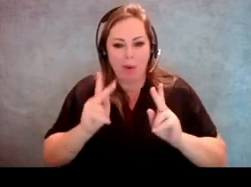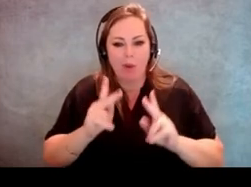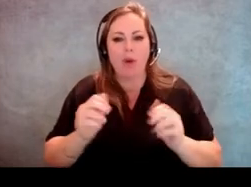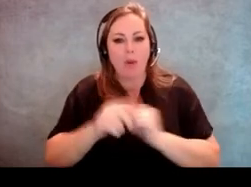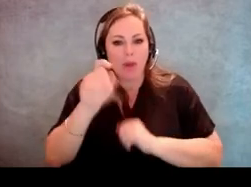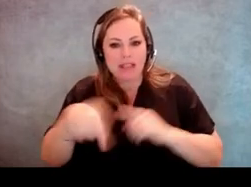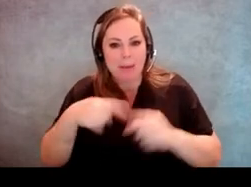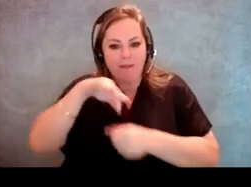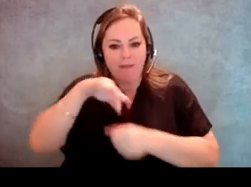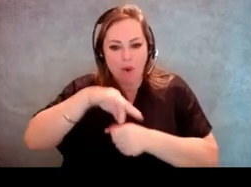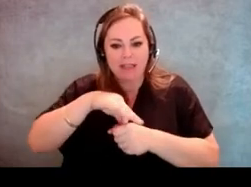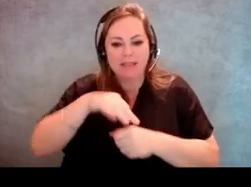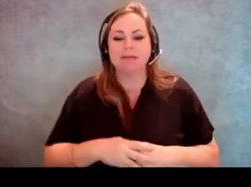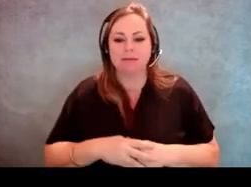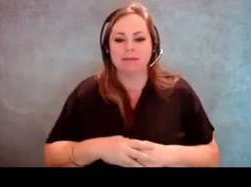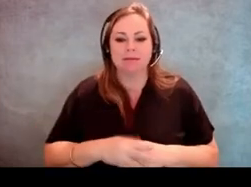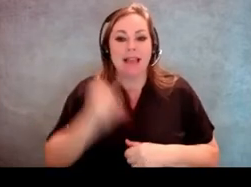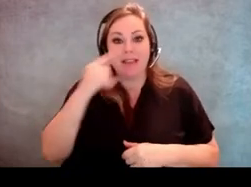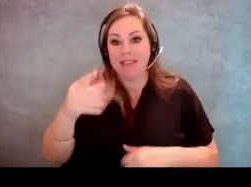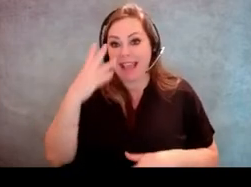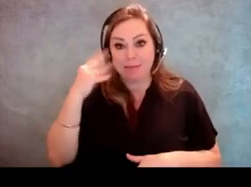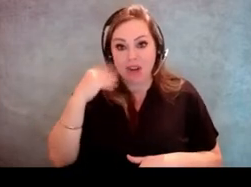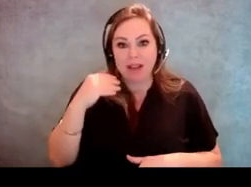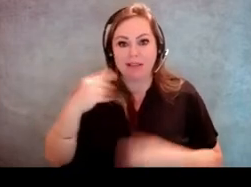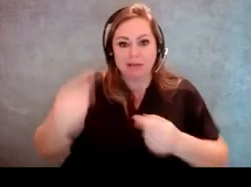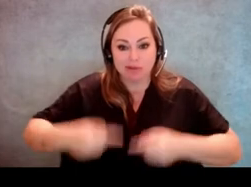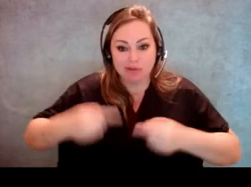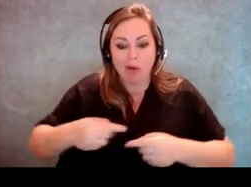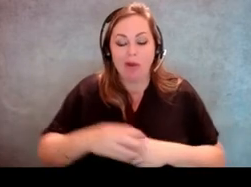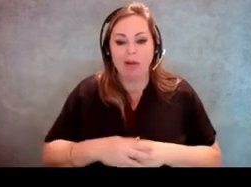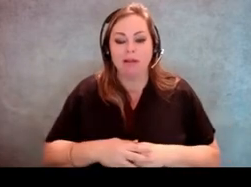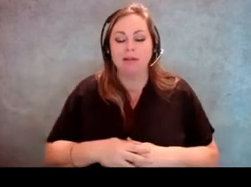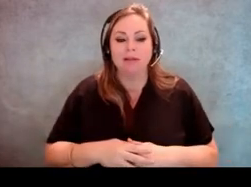about voting and if they're experiencing hard times while at the polling site,